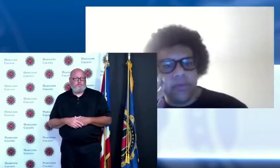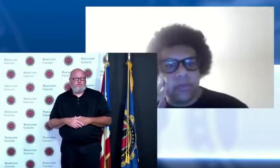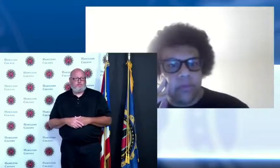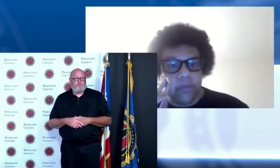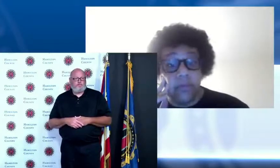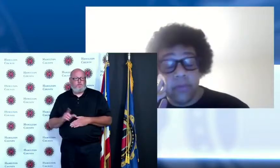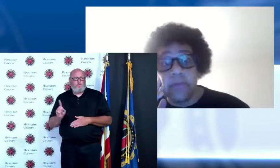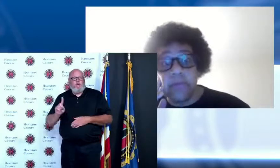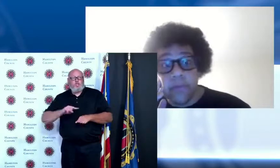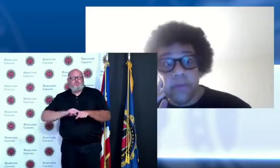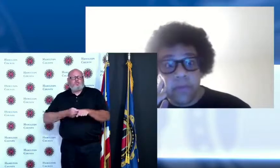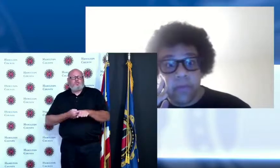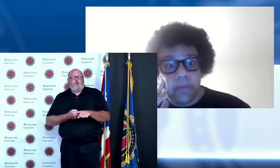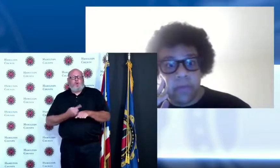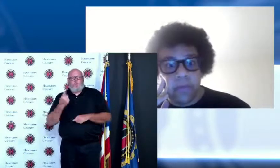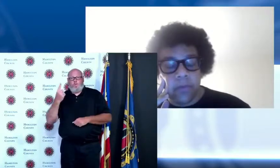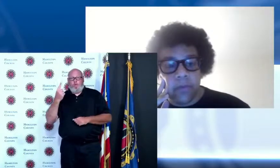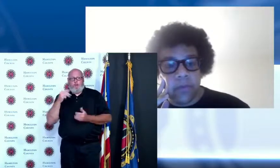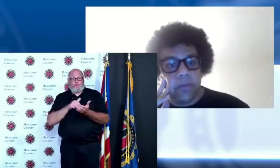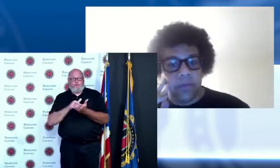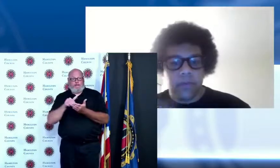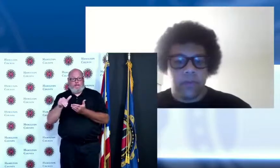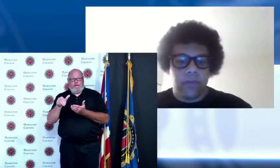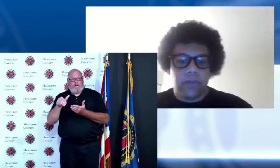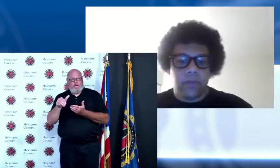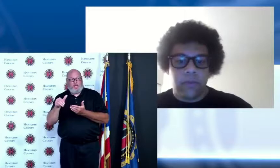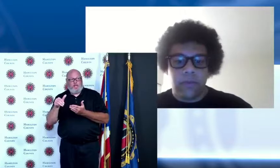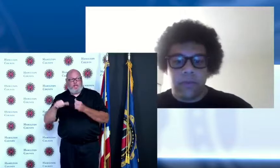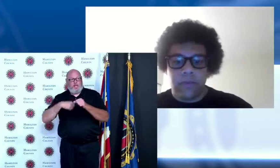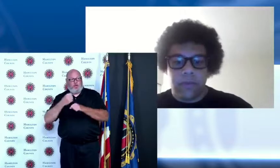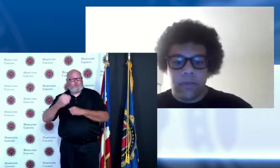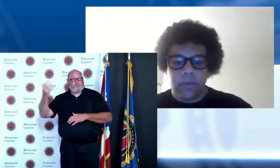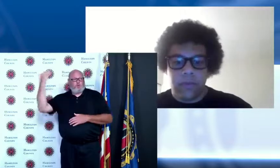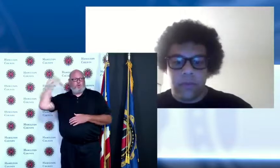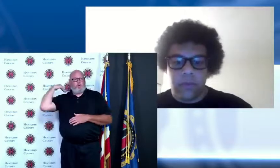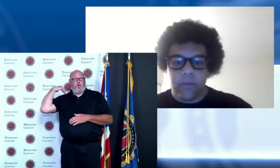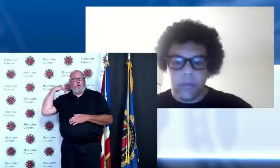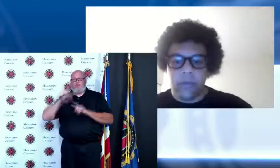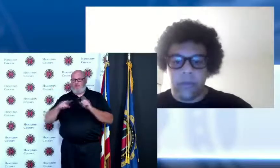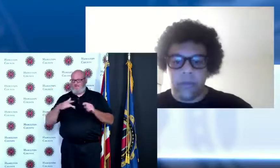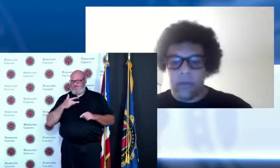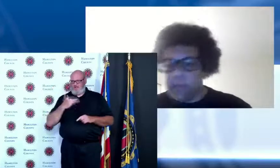was just such a different time when we first started to talk about this new virus Covid-19